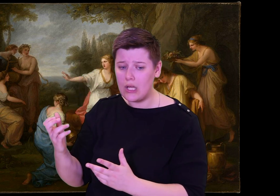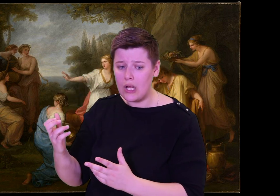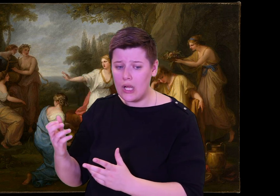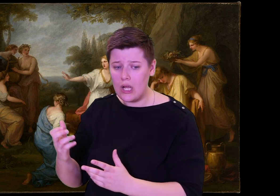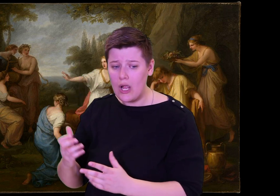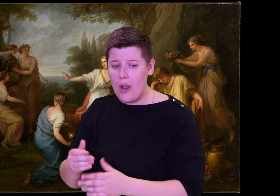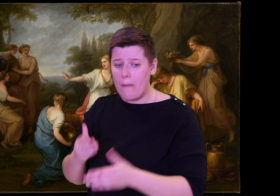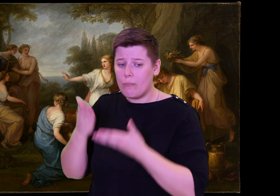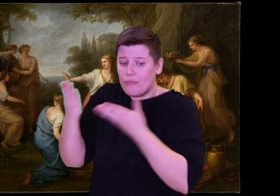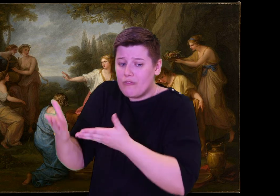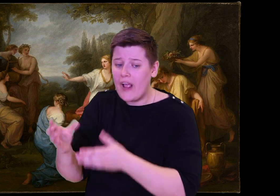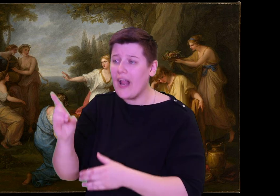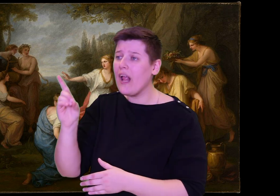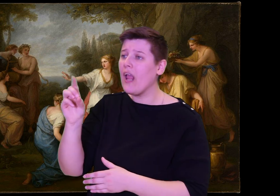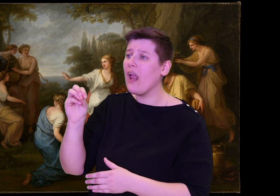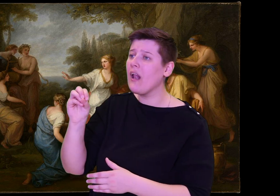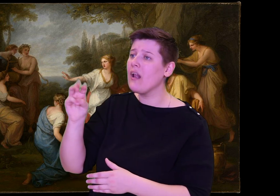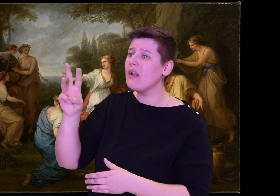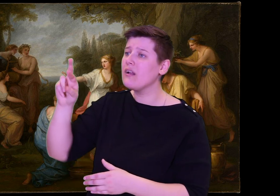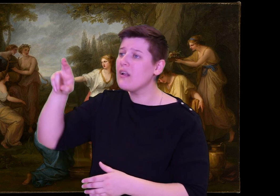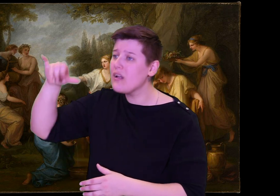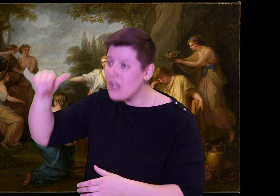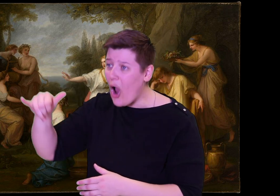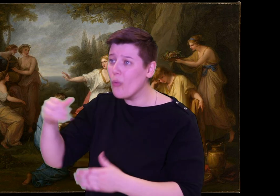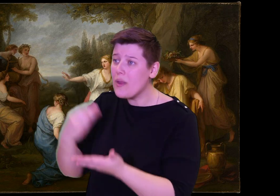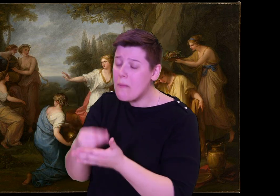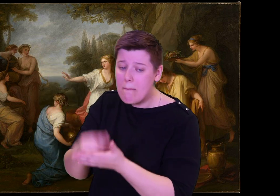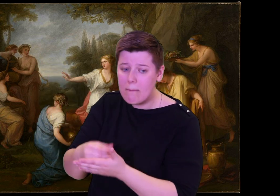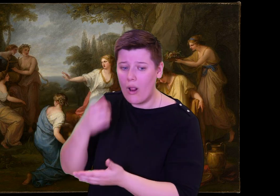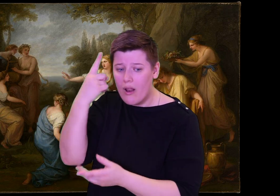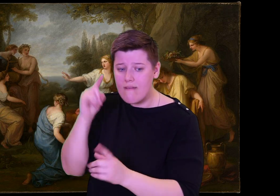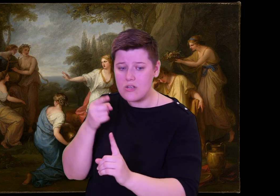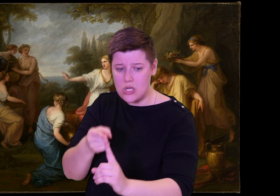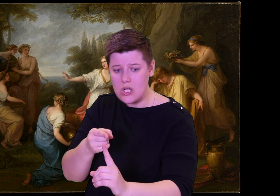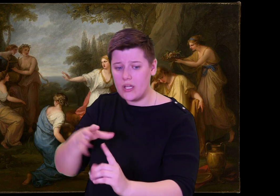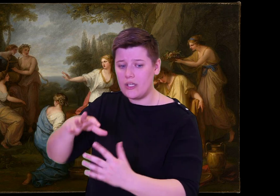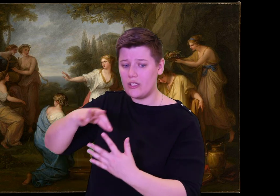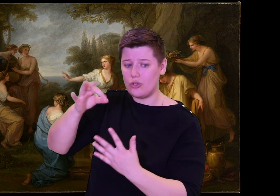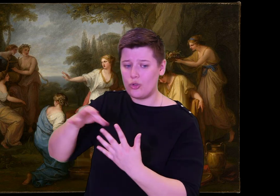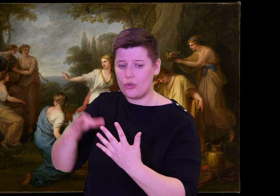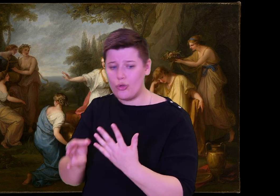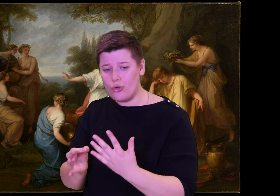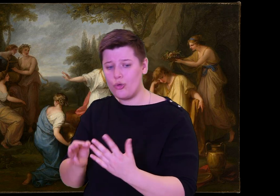I am in deep trouble. I have no information of an army that might attack us, nor do I have